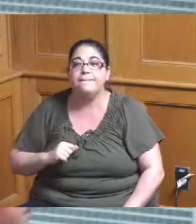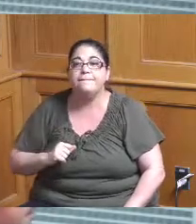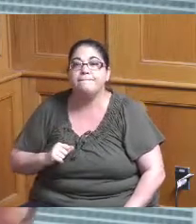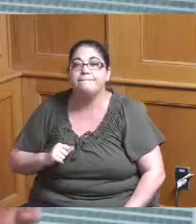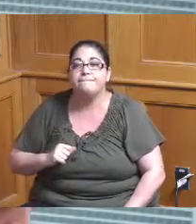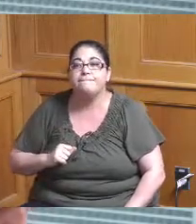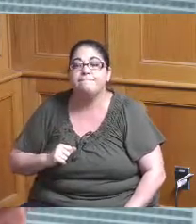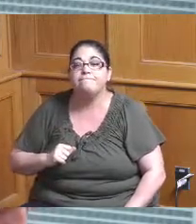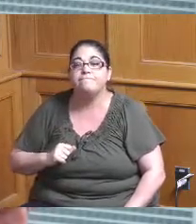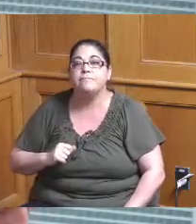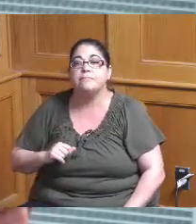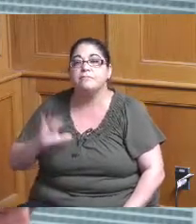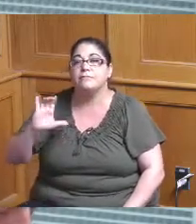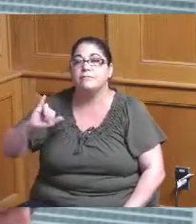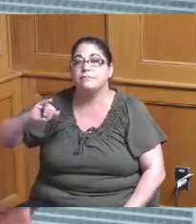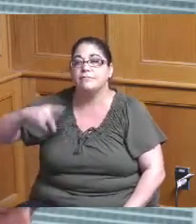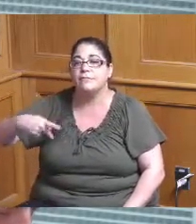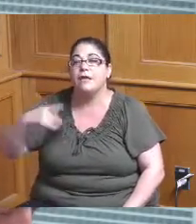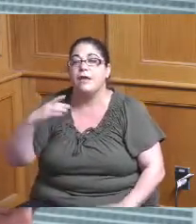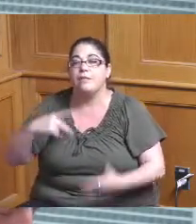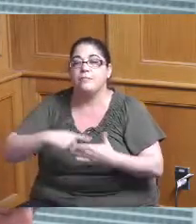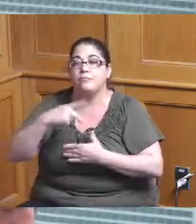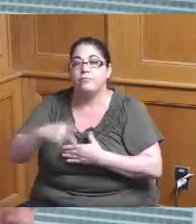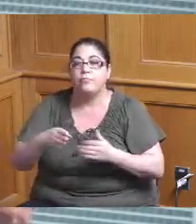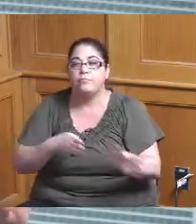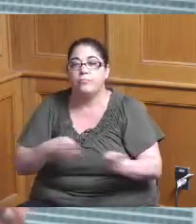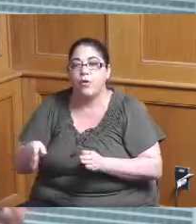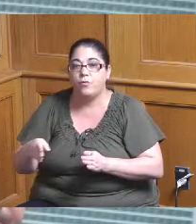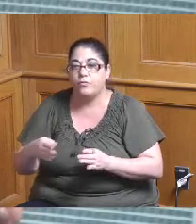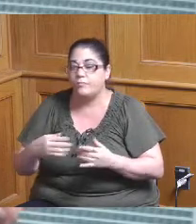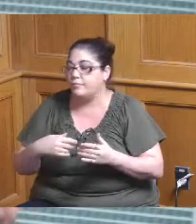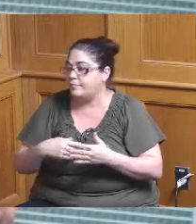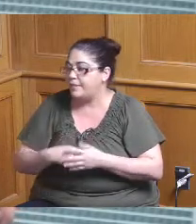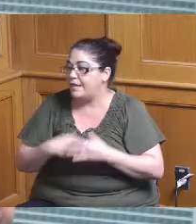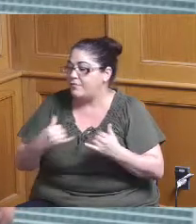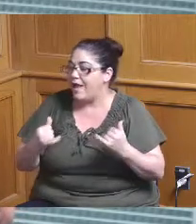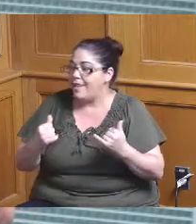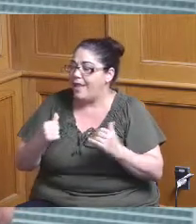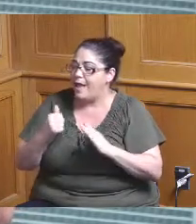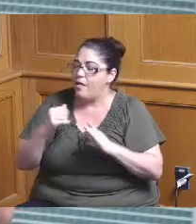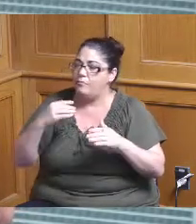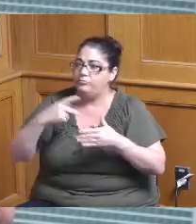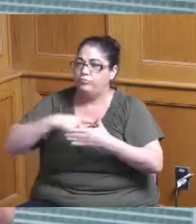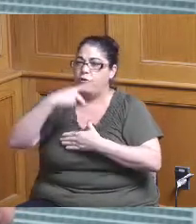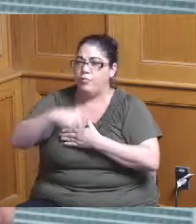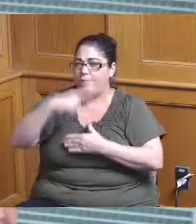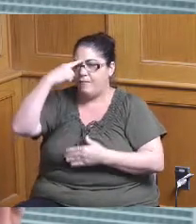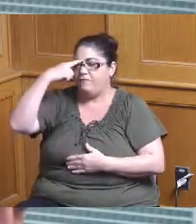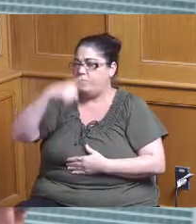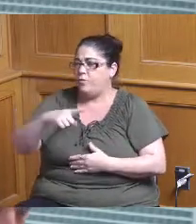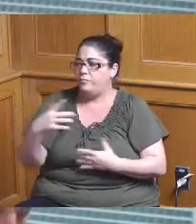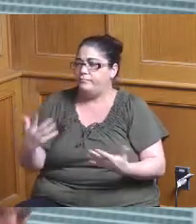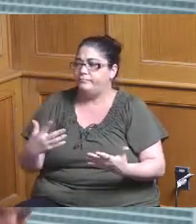capital improvement program as you know is it's a program that we have to do all of the capital